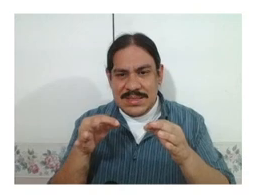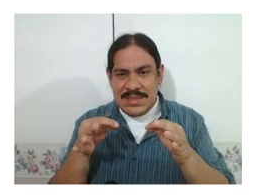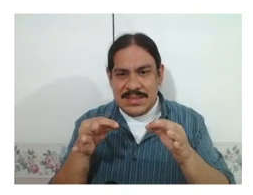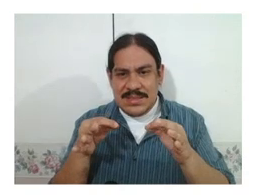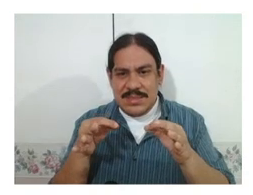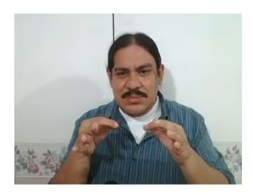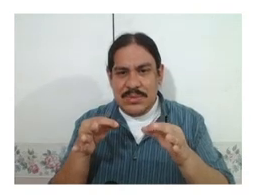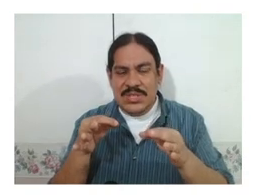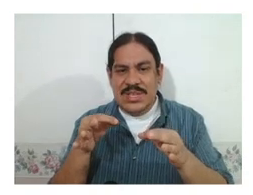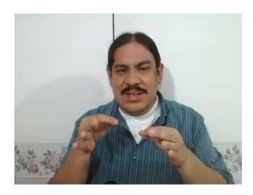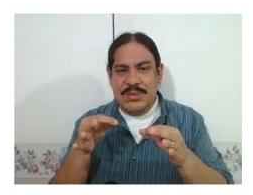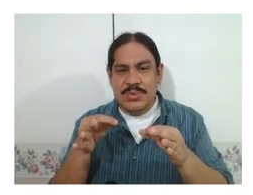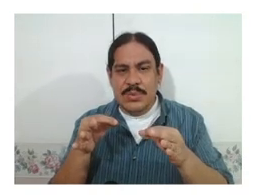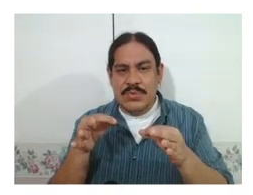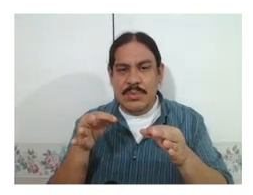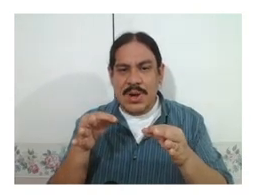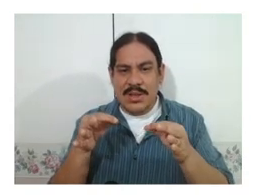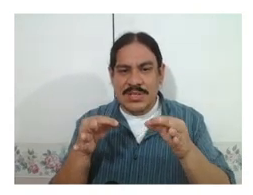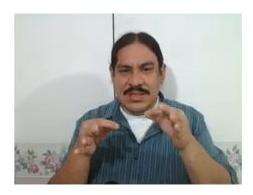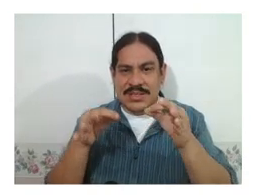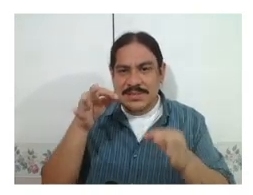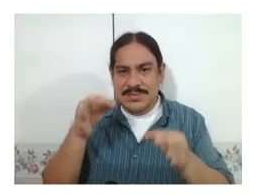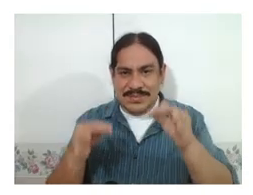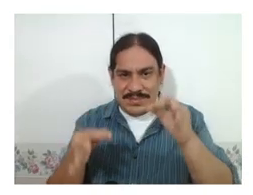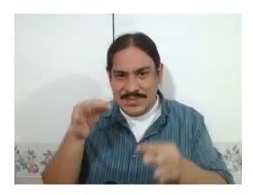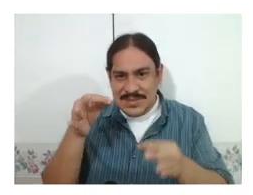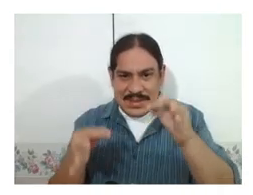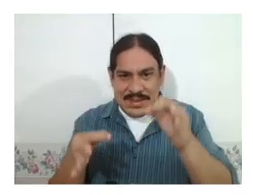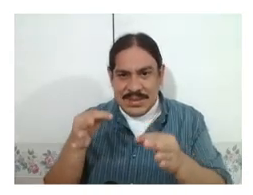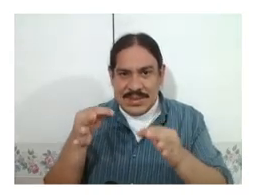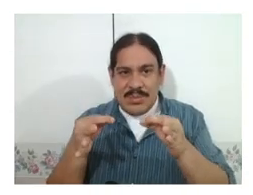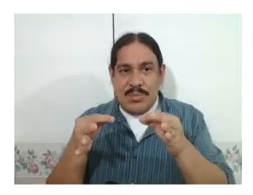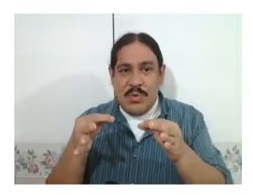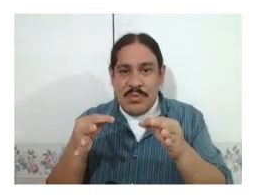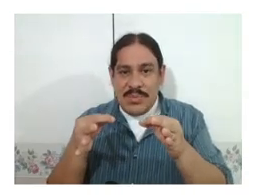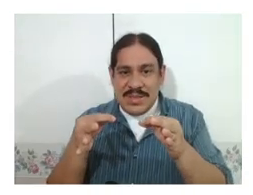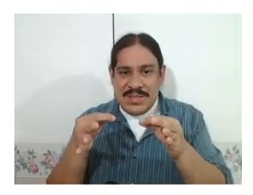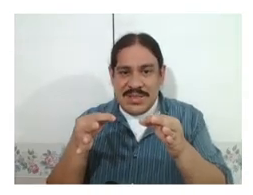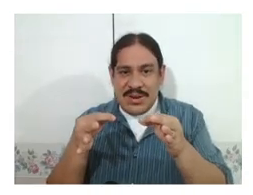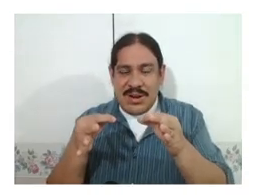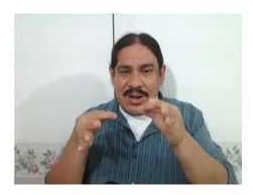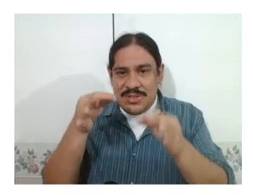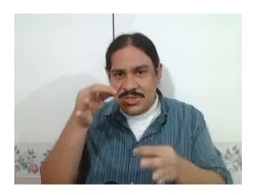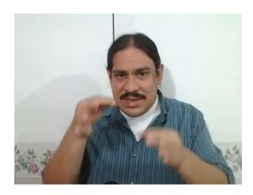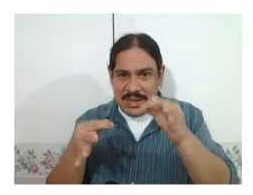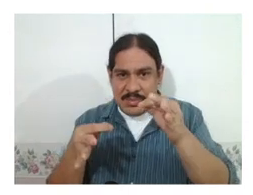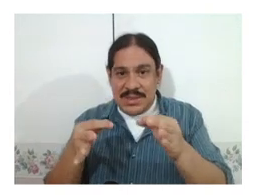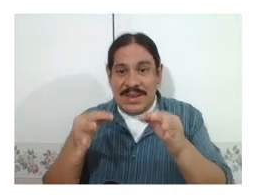is the british sign language word for 'politics'